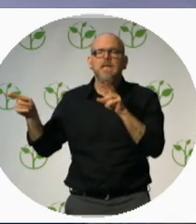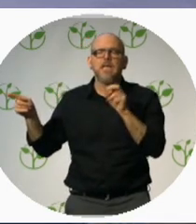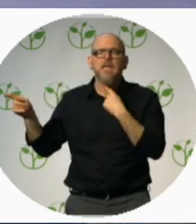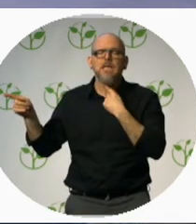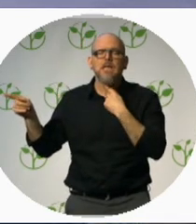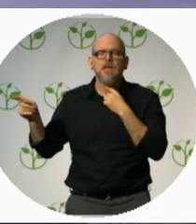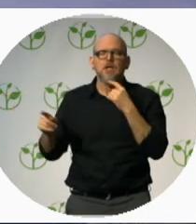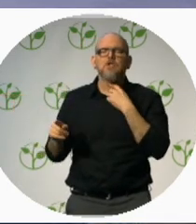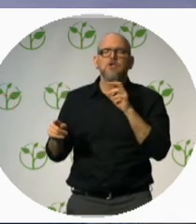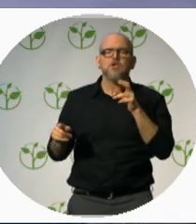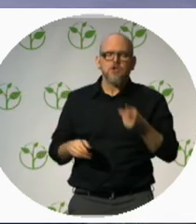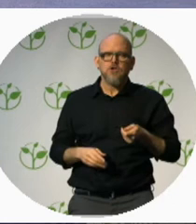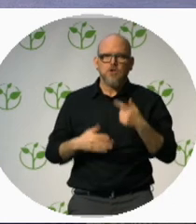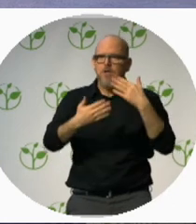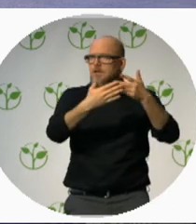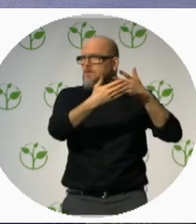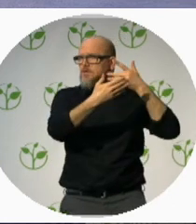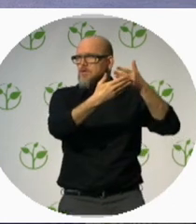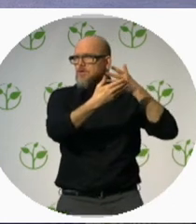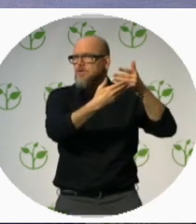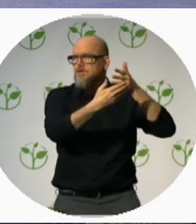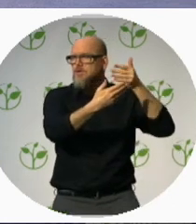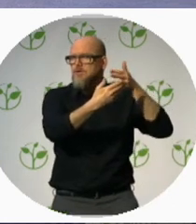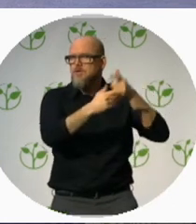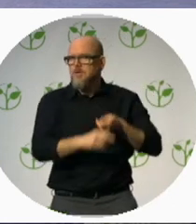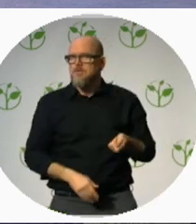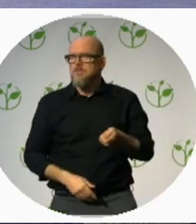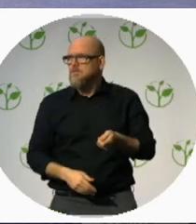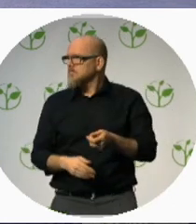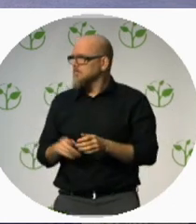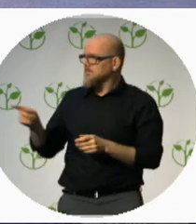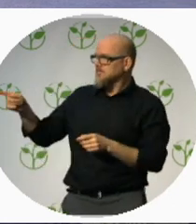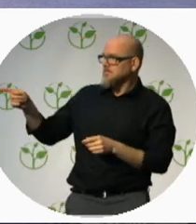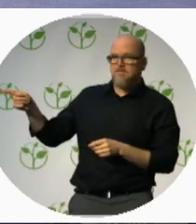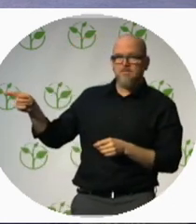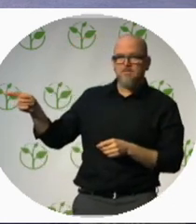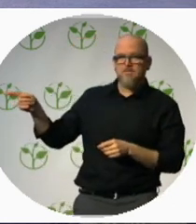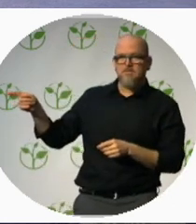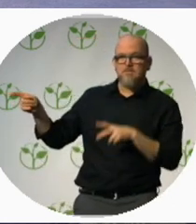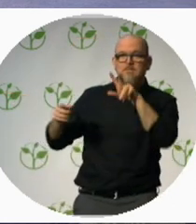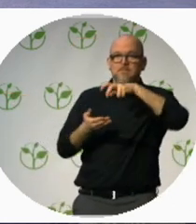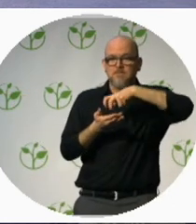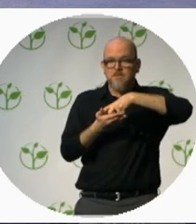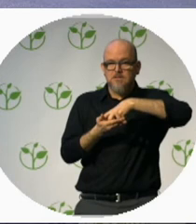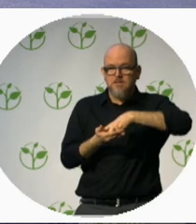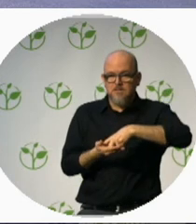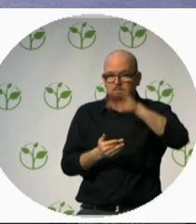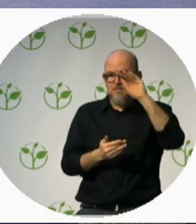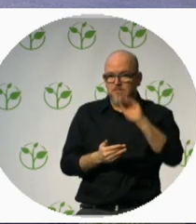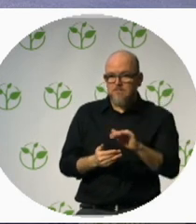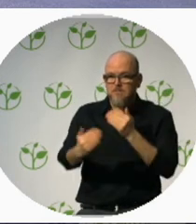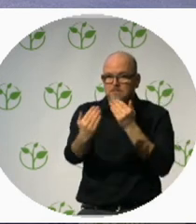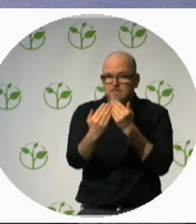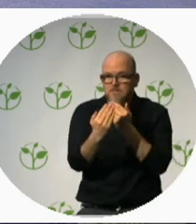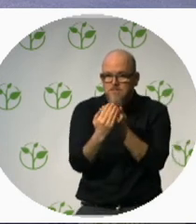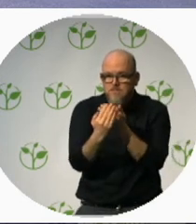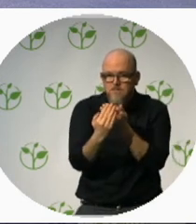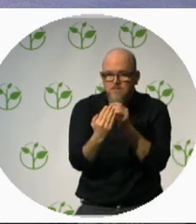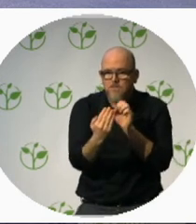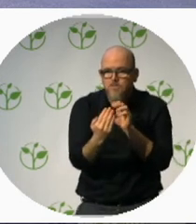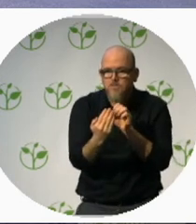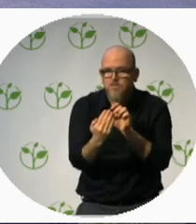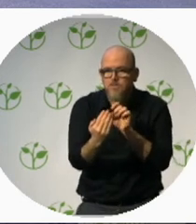That sound is going to change as I go toward the stage and you have to stop me from banging